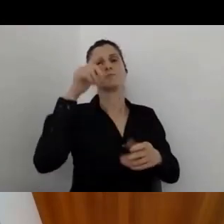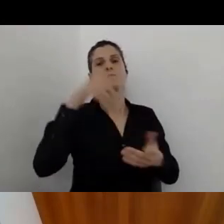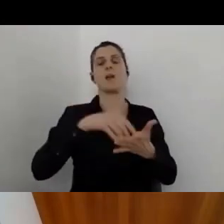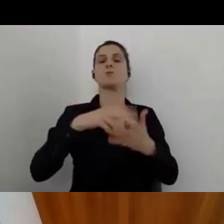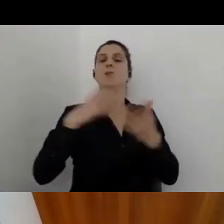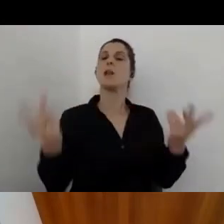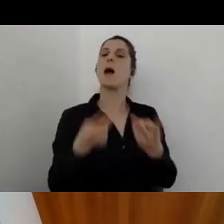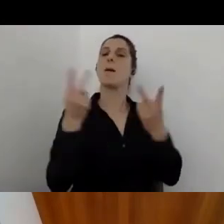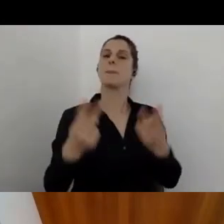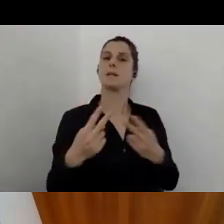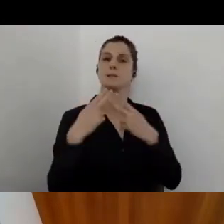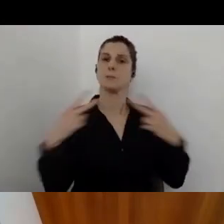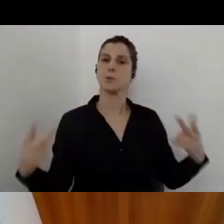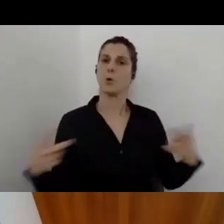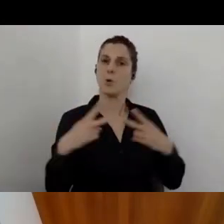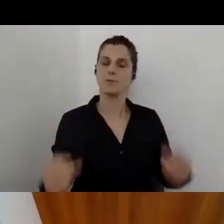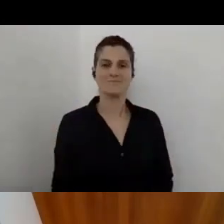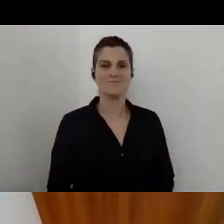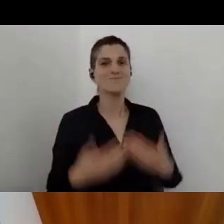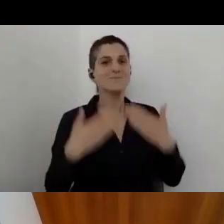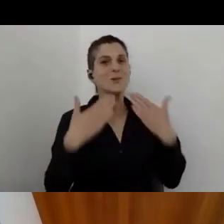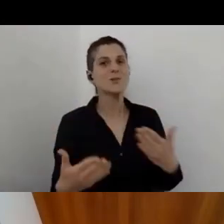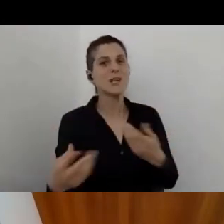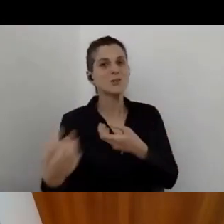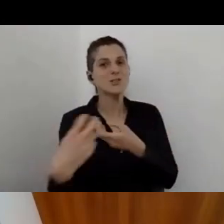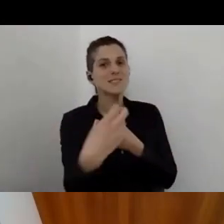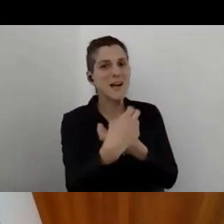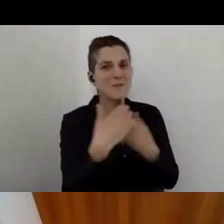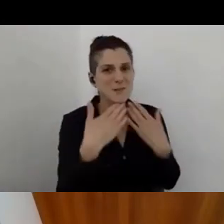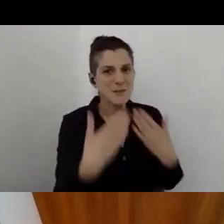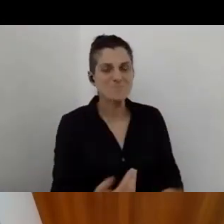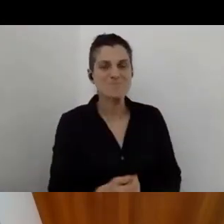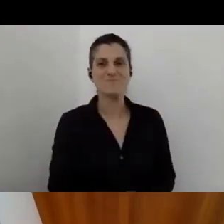Thank you for being here and we'll communicate everything.